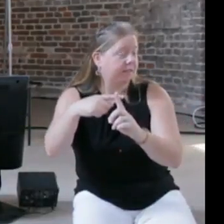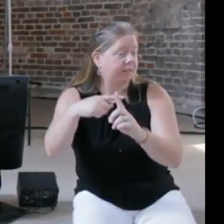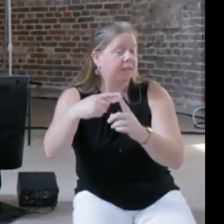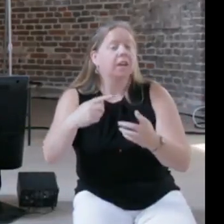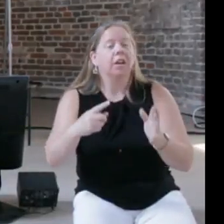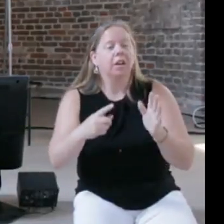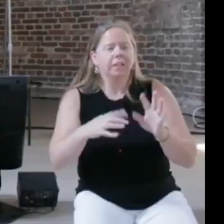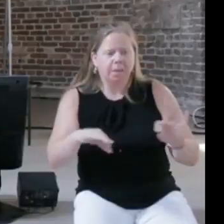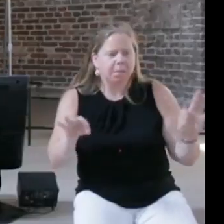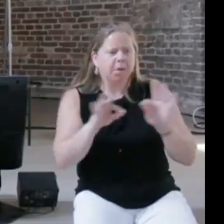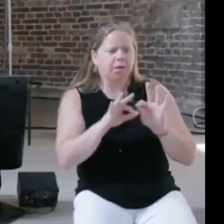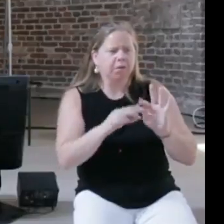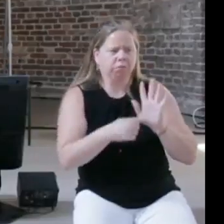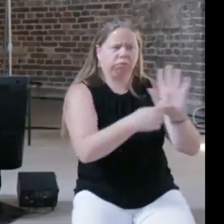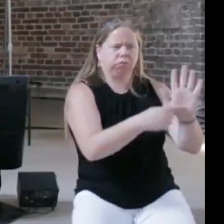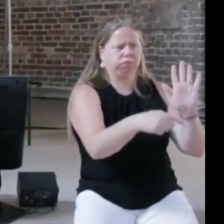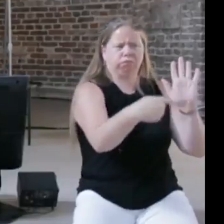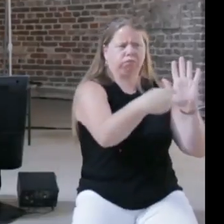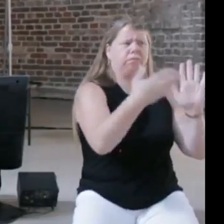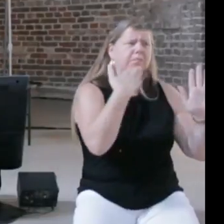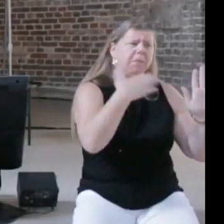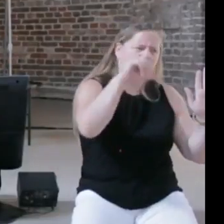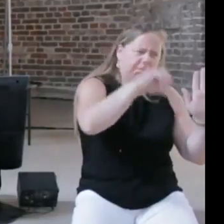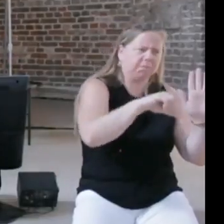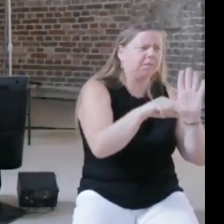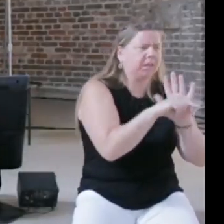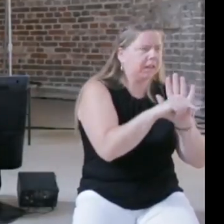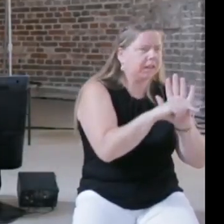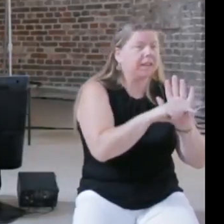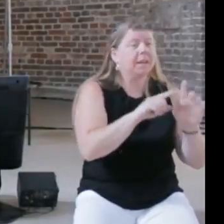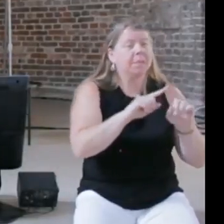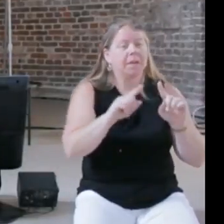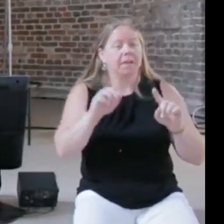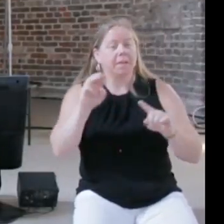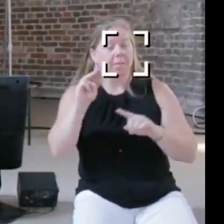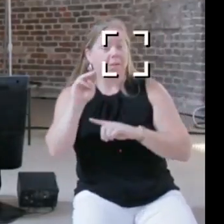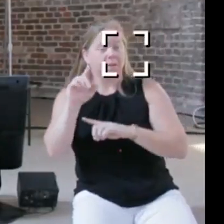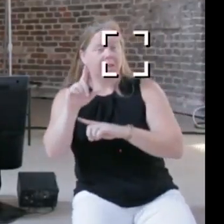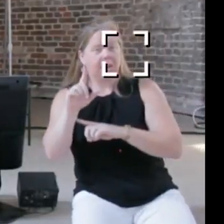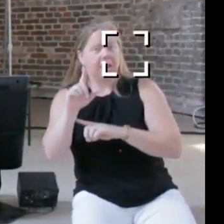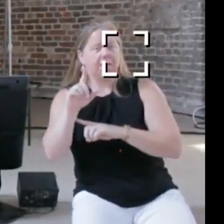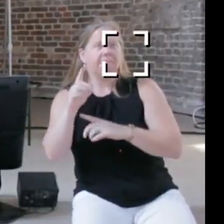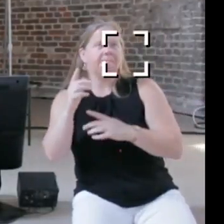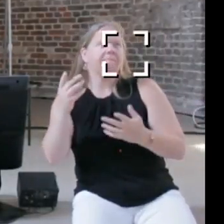show the negative, but at the Media Lab we think about things like photography or computer